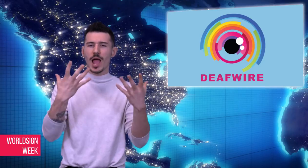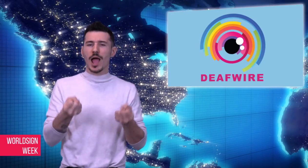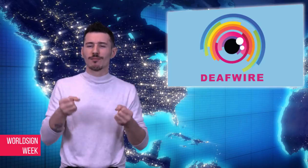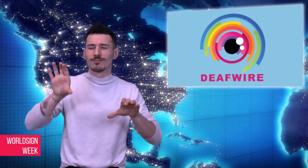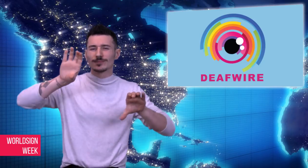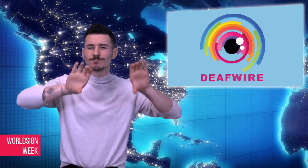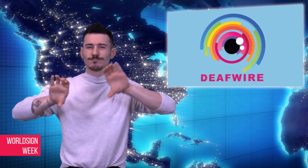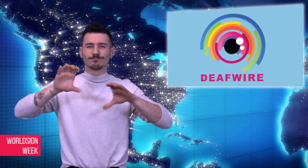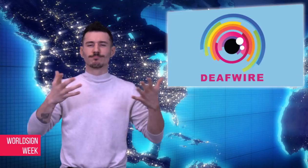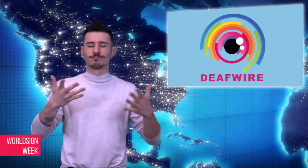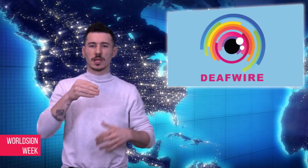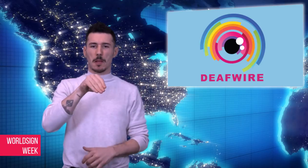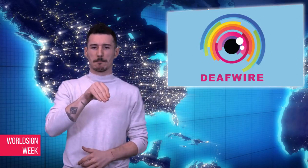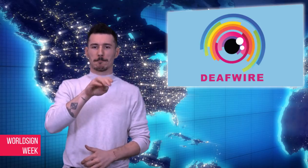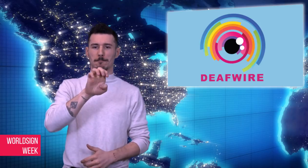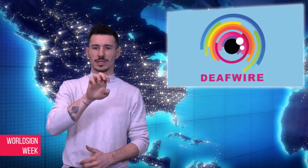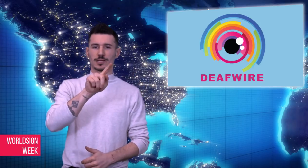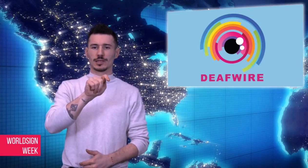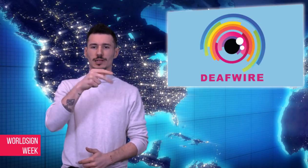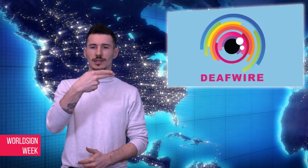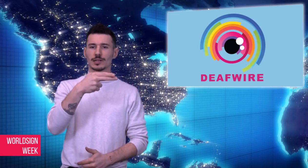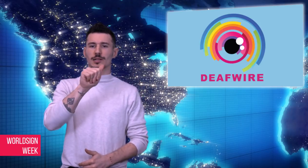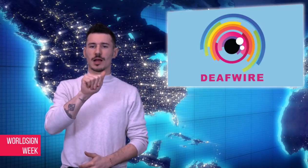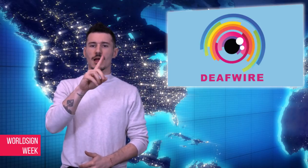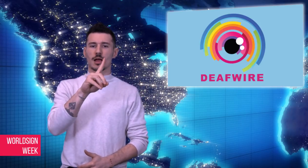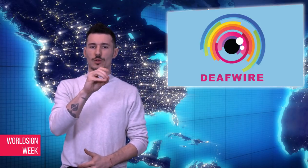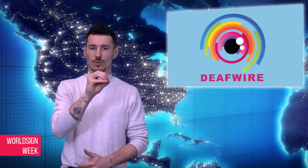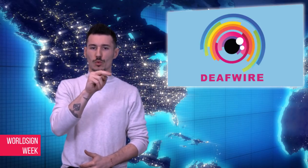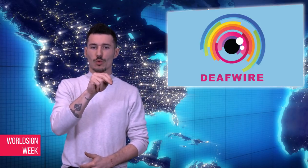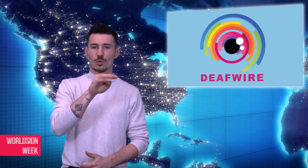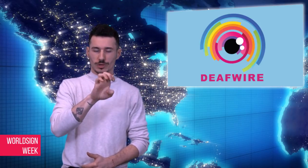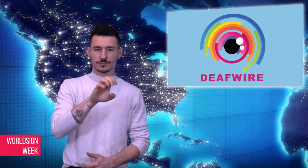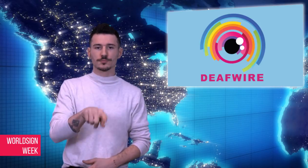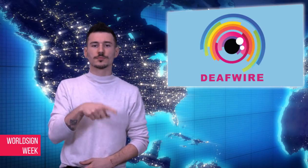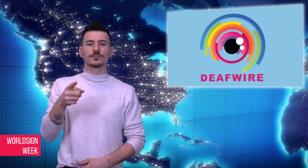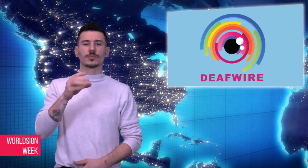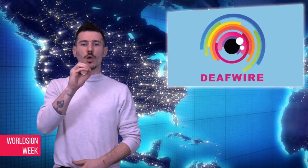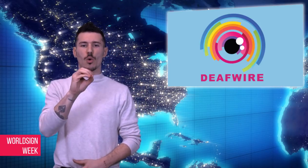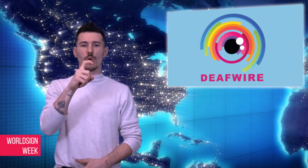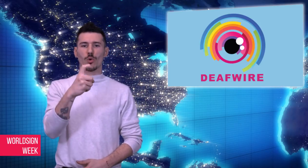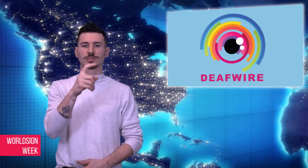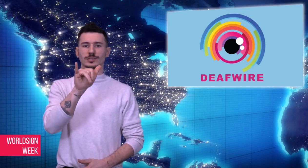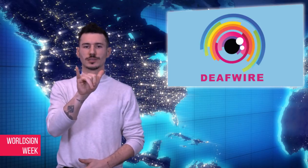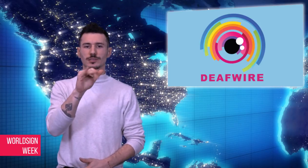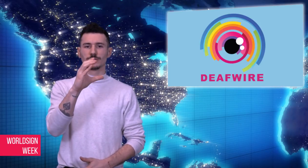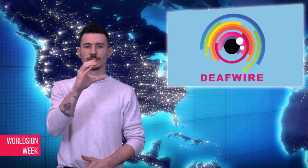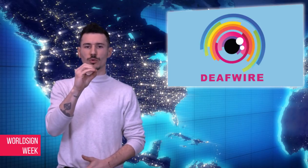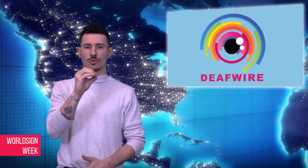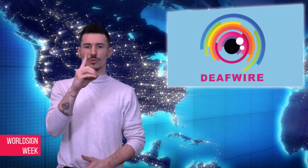Americans were dependent on opioids. The